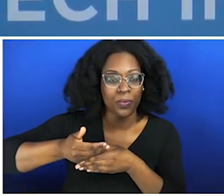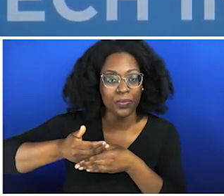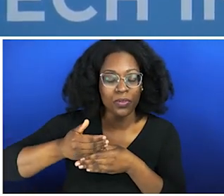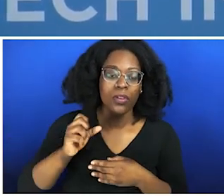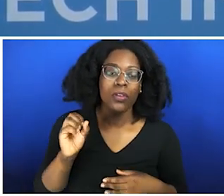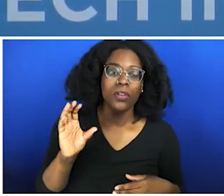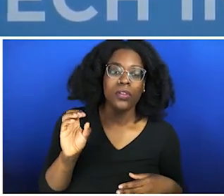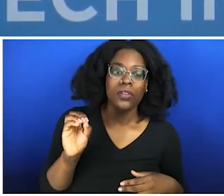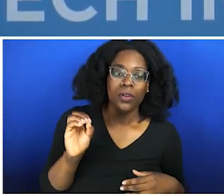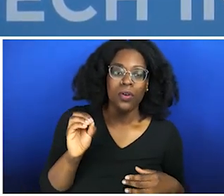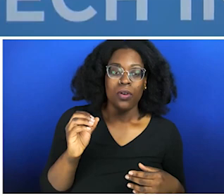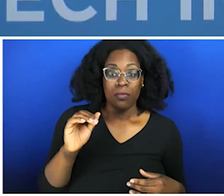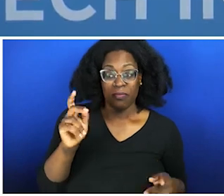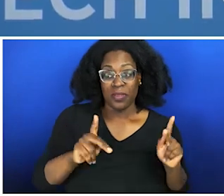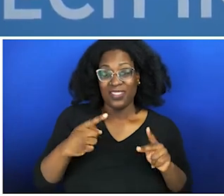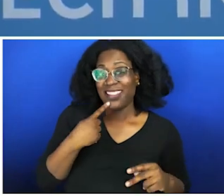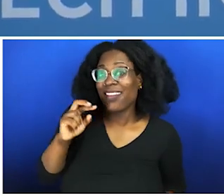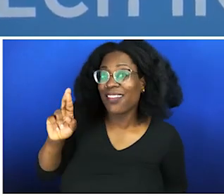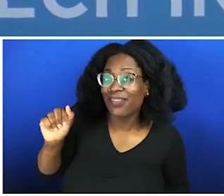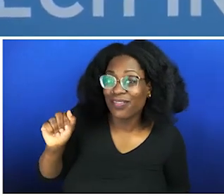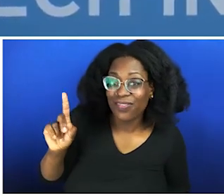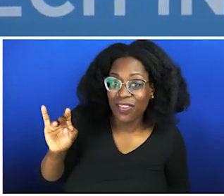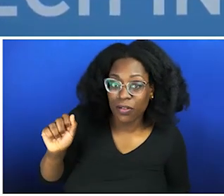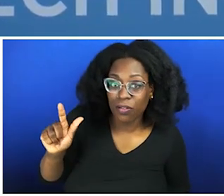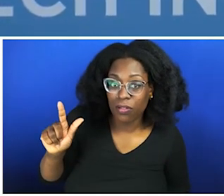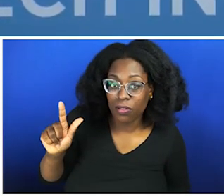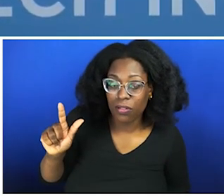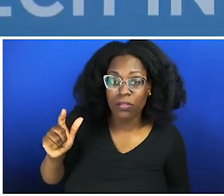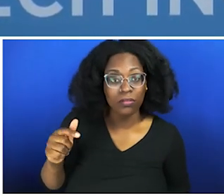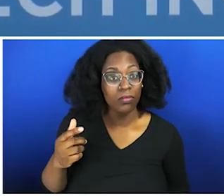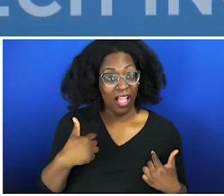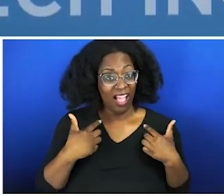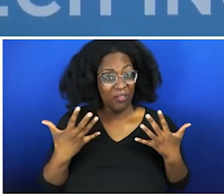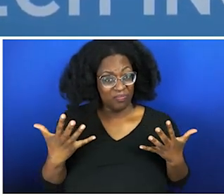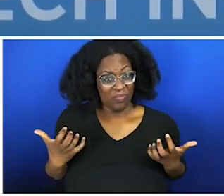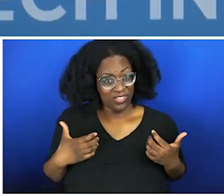start saying progressive and liberal, I'm already knowing that there's something missing.